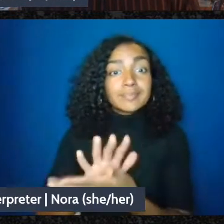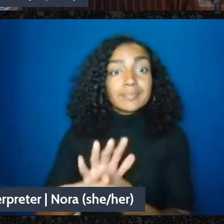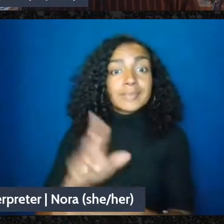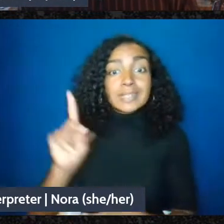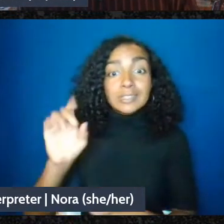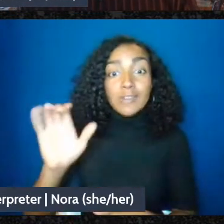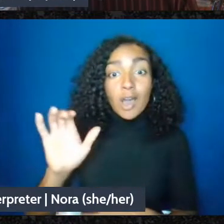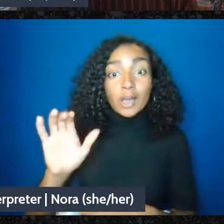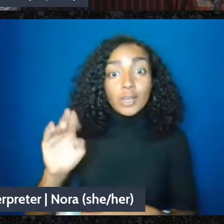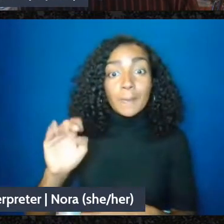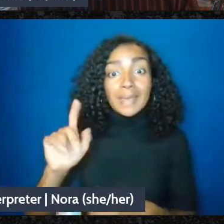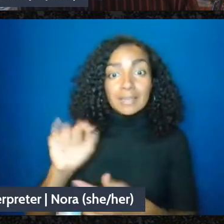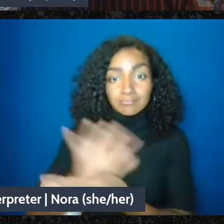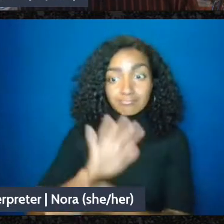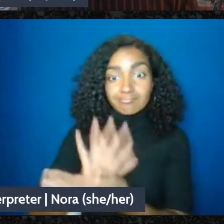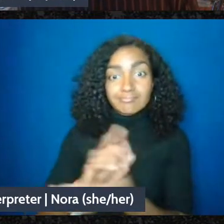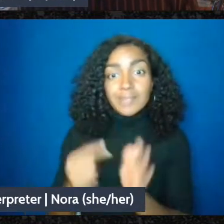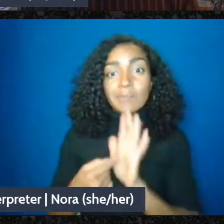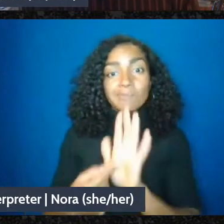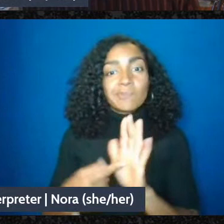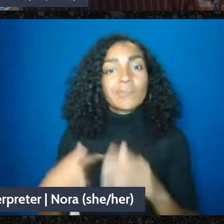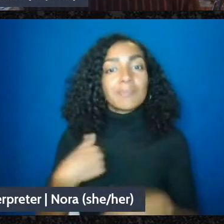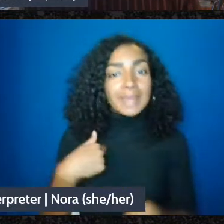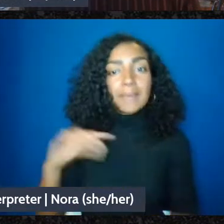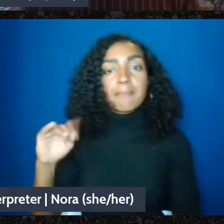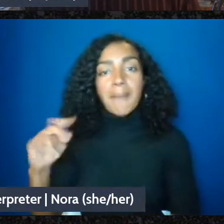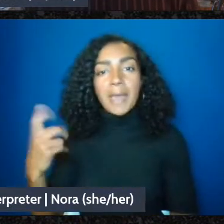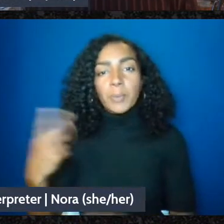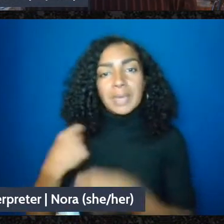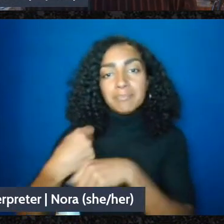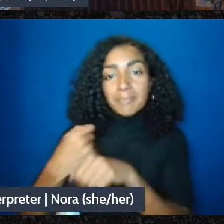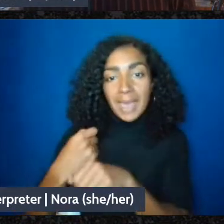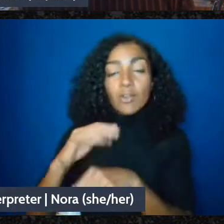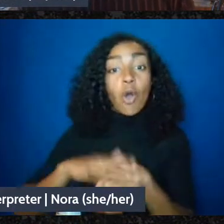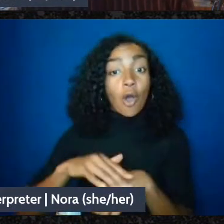that's on the event page in case that's useful to bring back to your groups to discuss